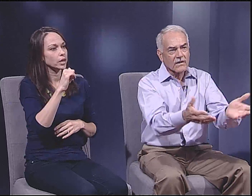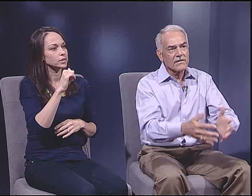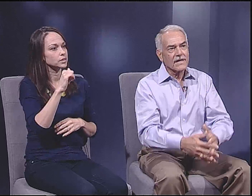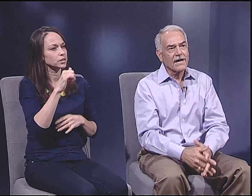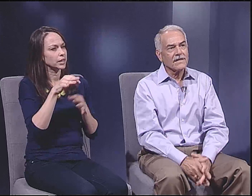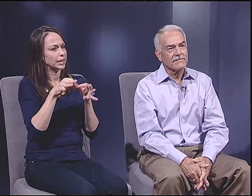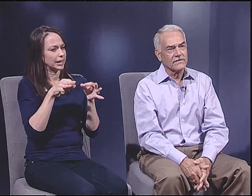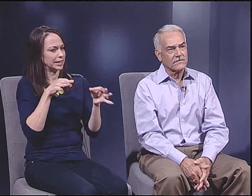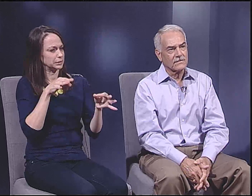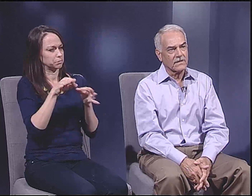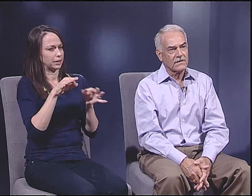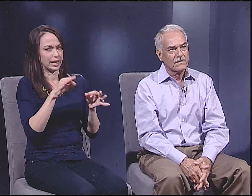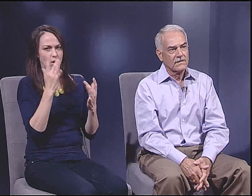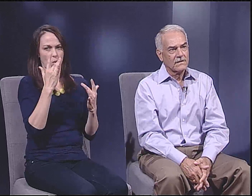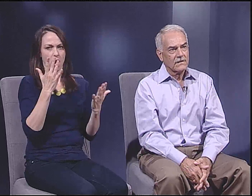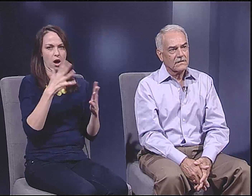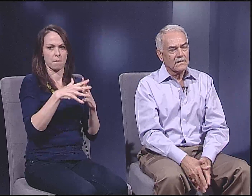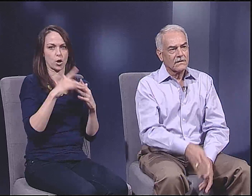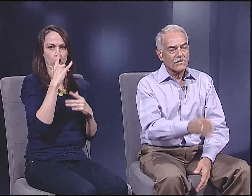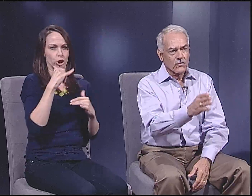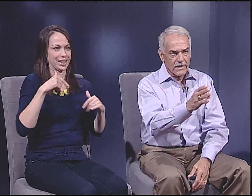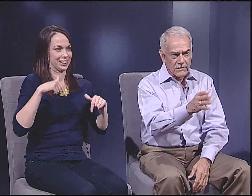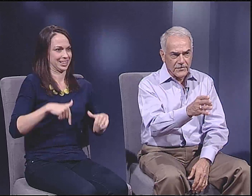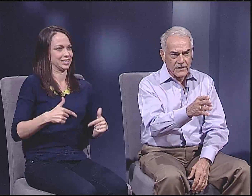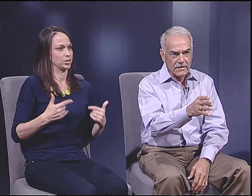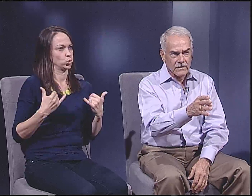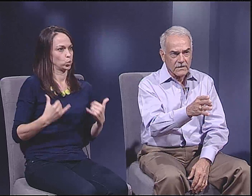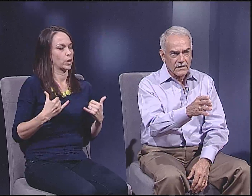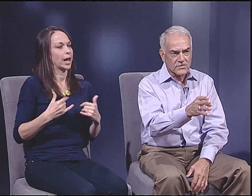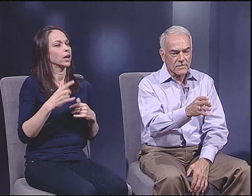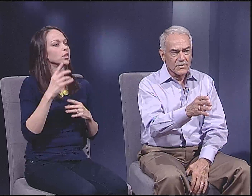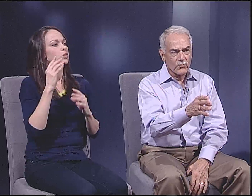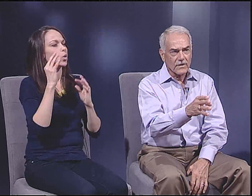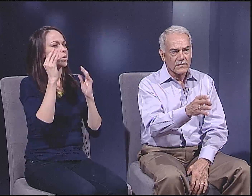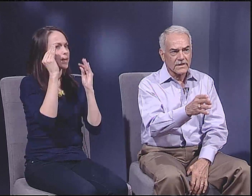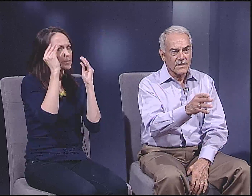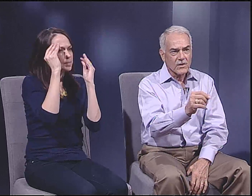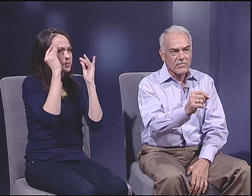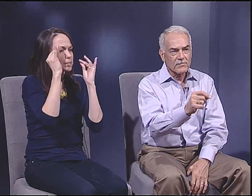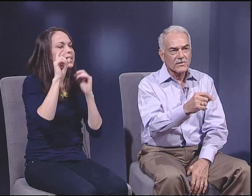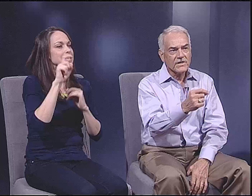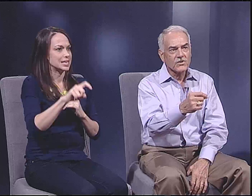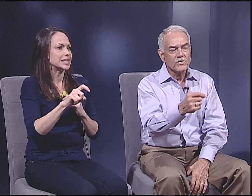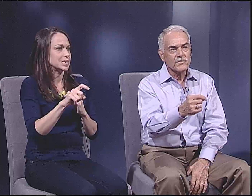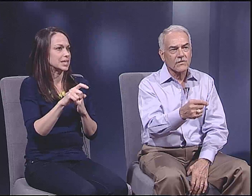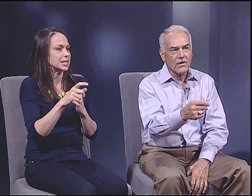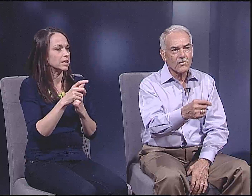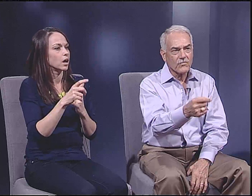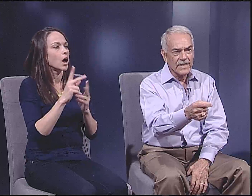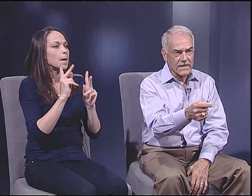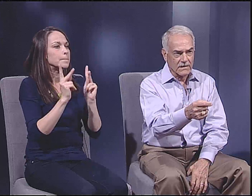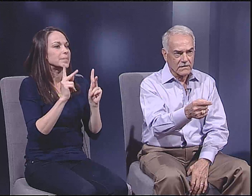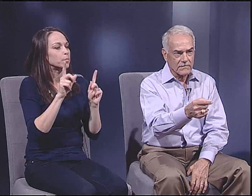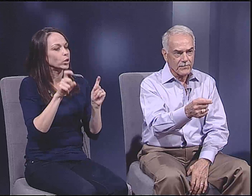why does it not explain the America that I live in today? Critical thinking is something we all need.